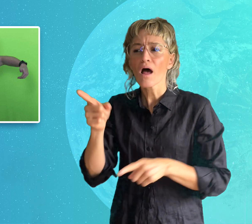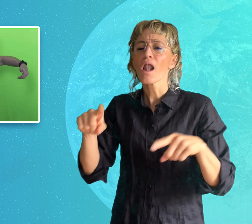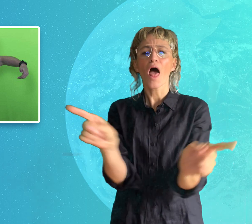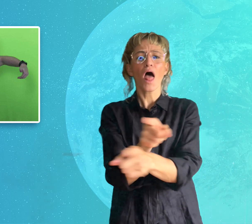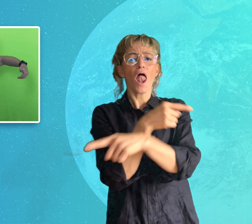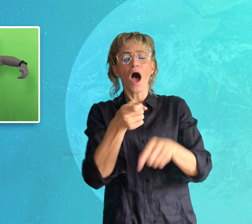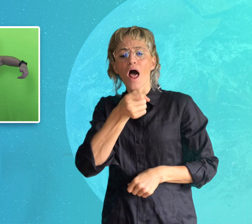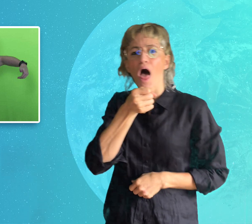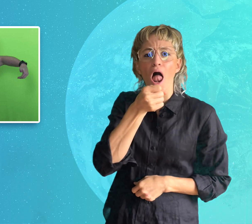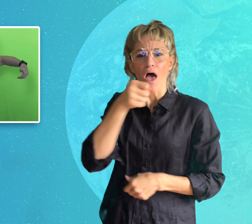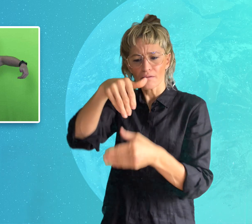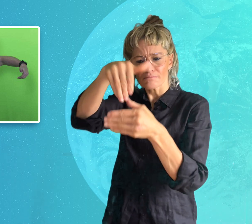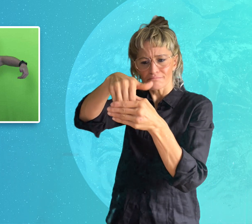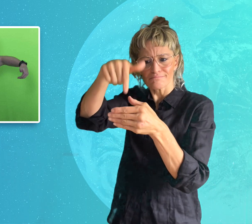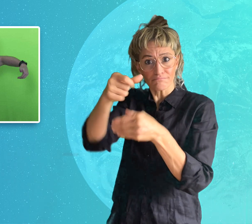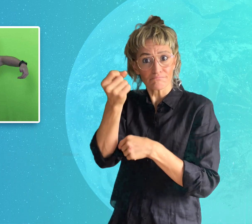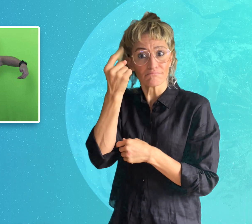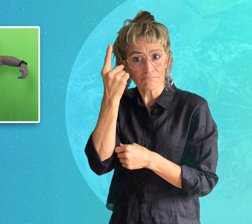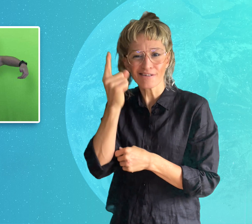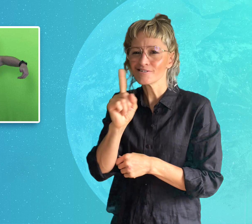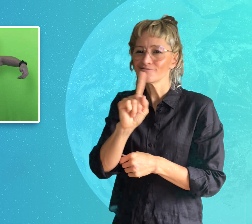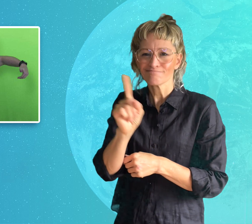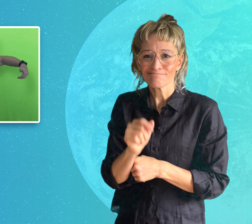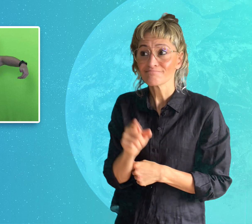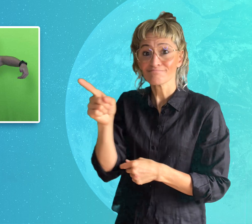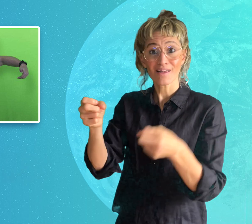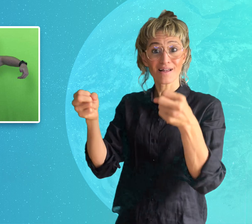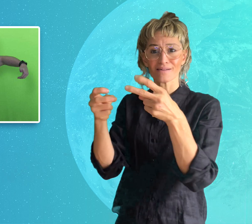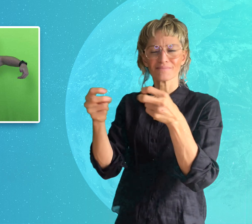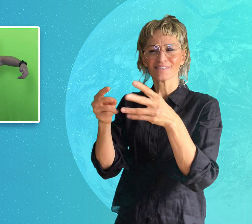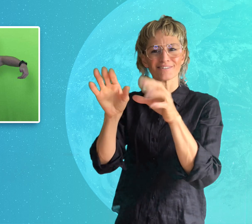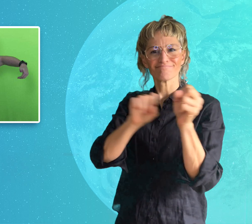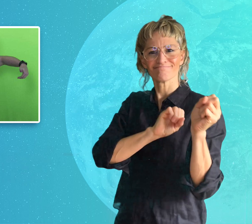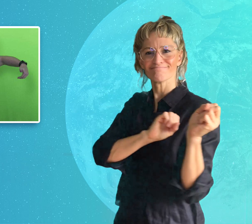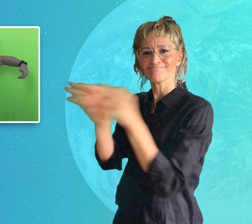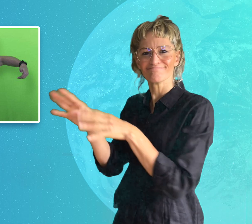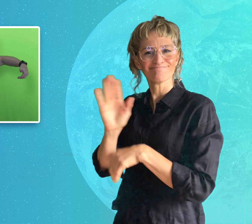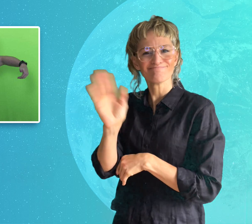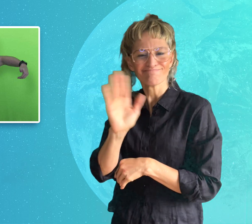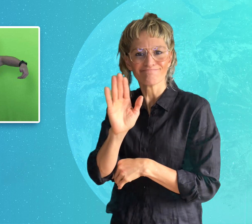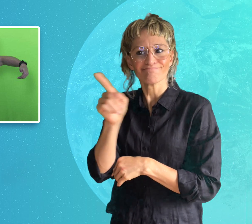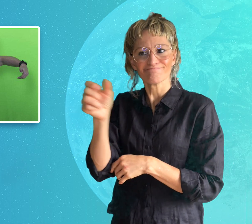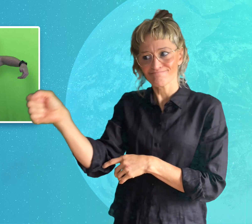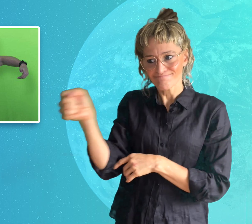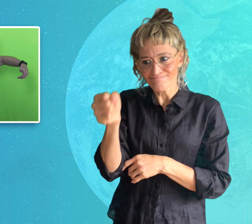the meaning of songs, sign language interpreters add energy